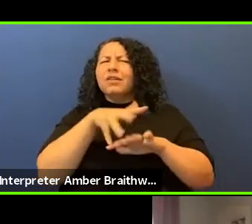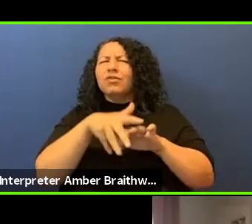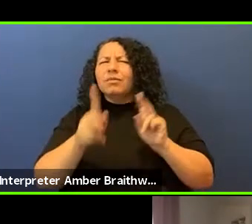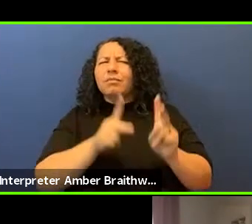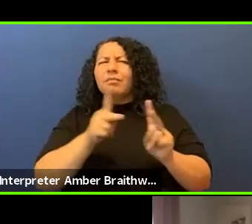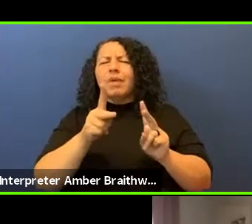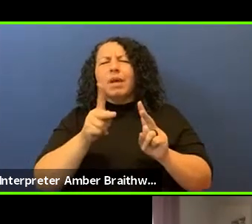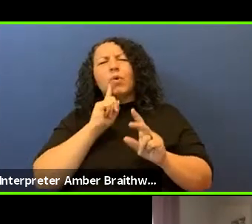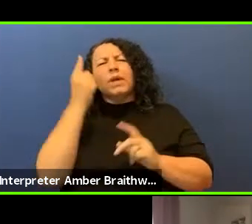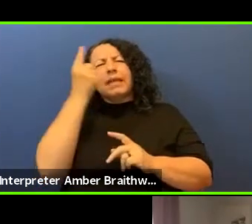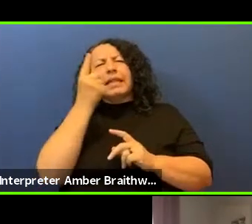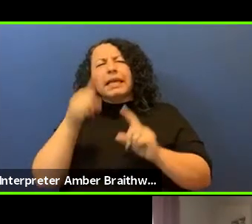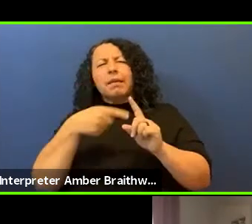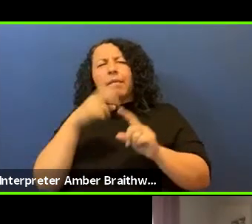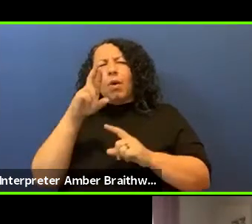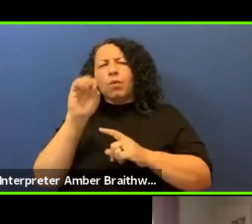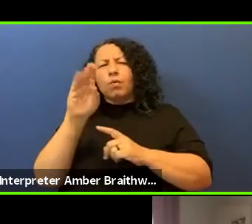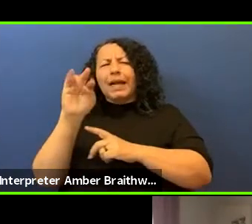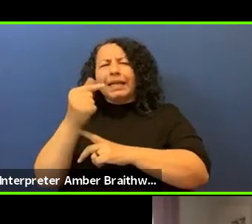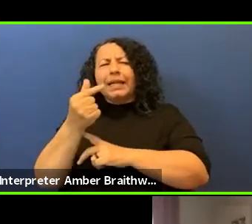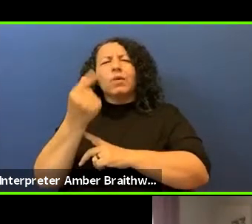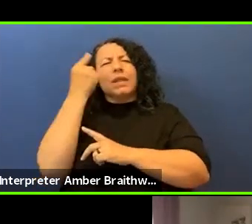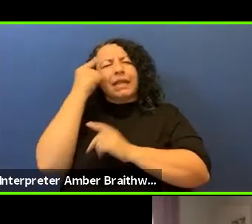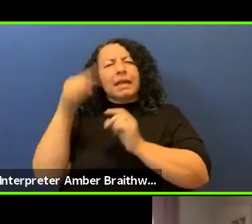and what does that mean to you?